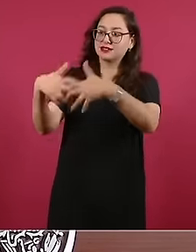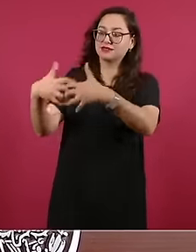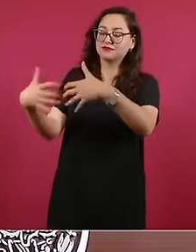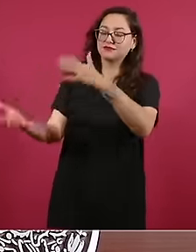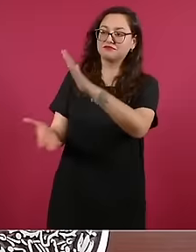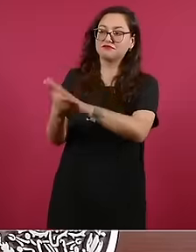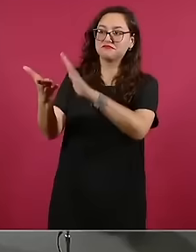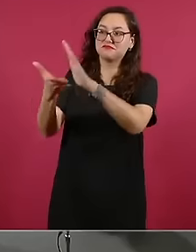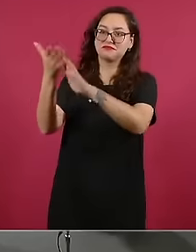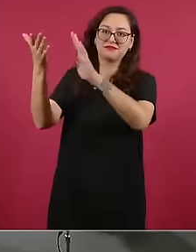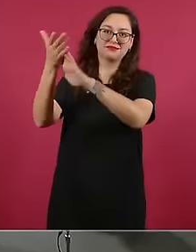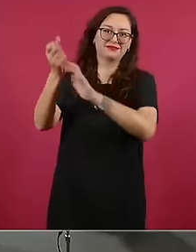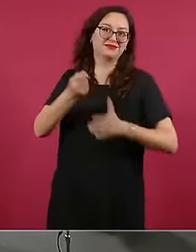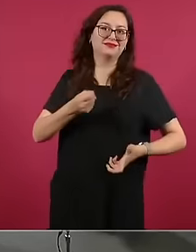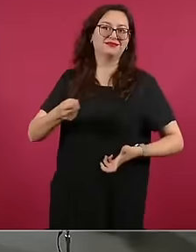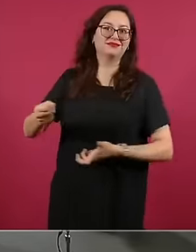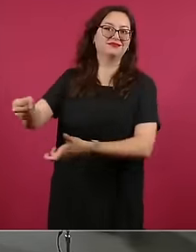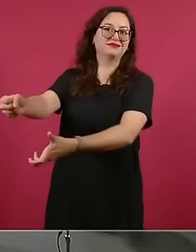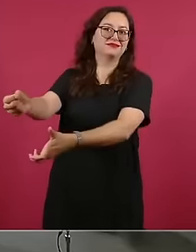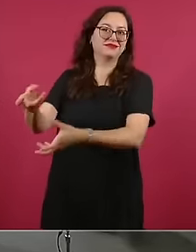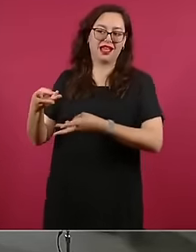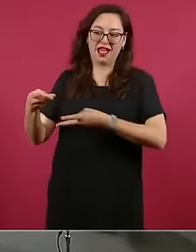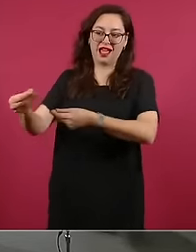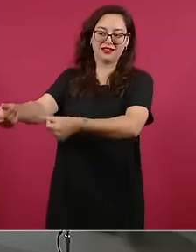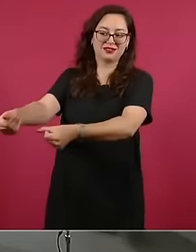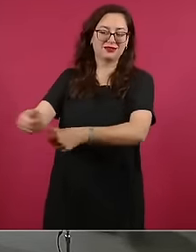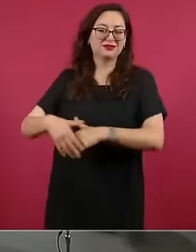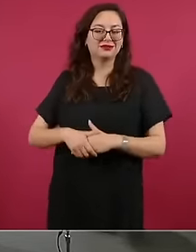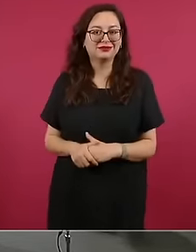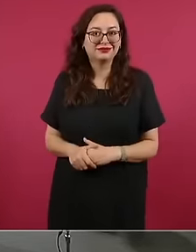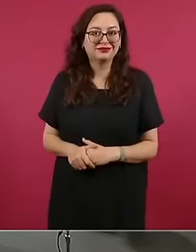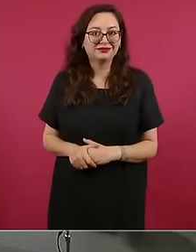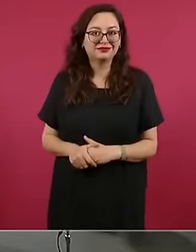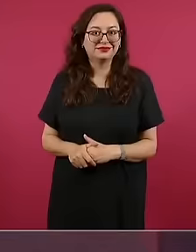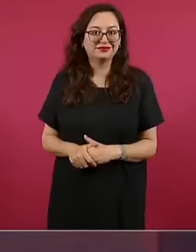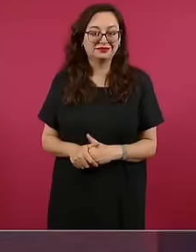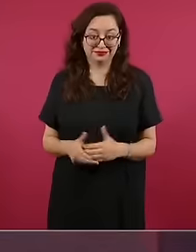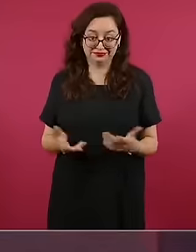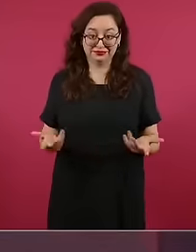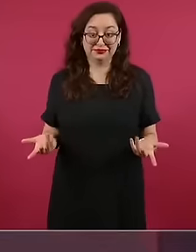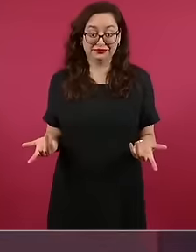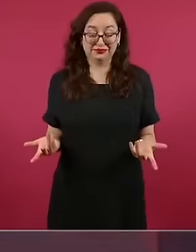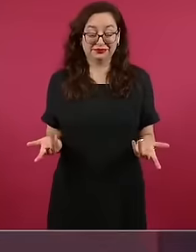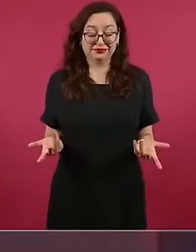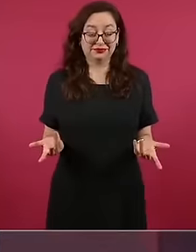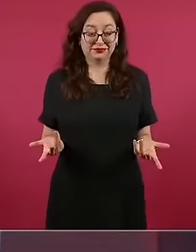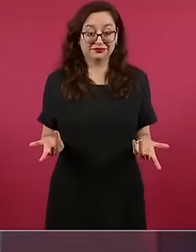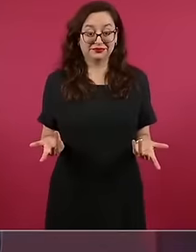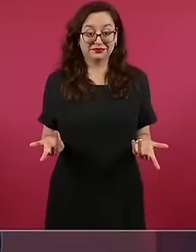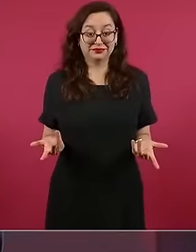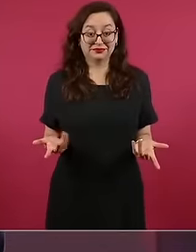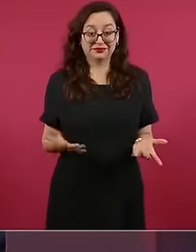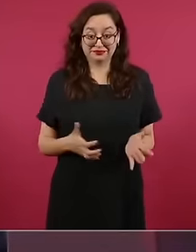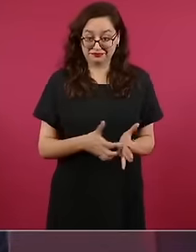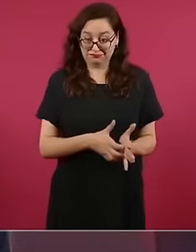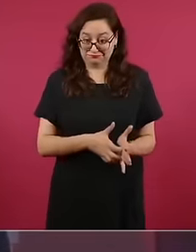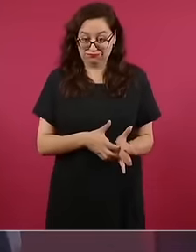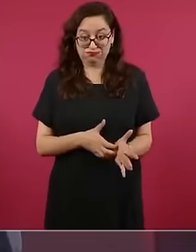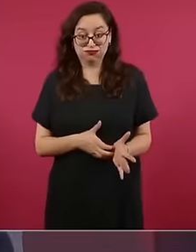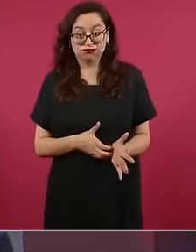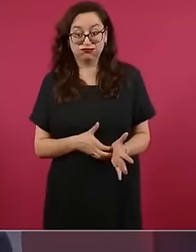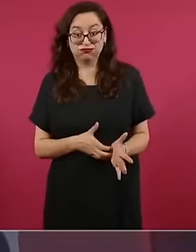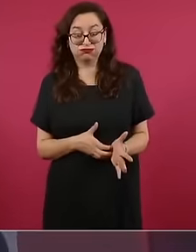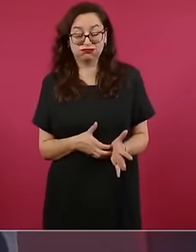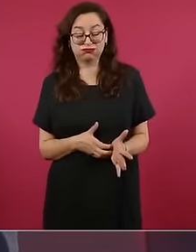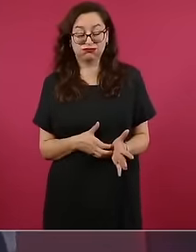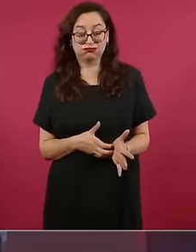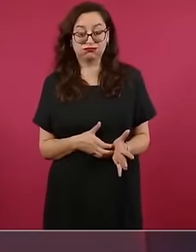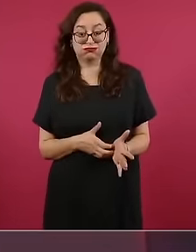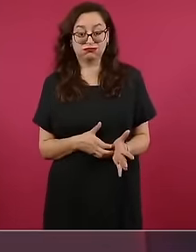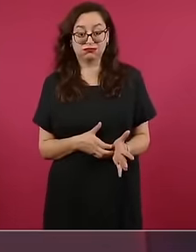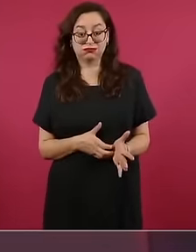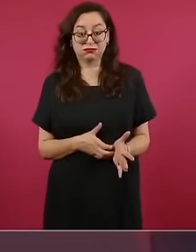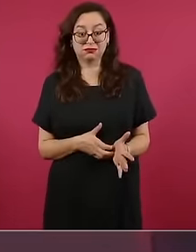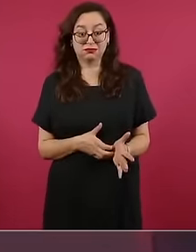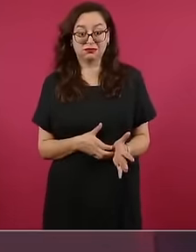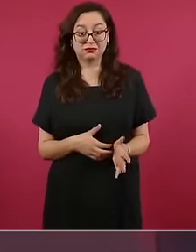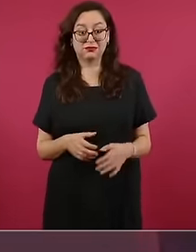Roo? We were talking about 34,35,000